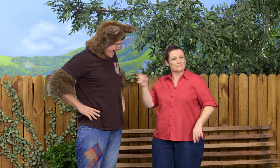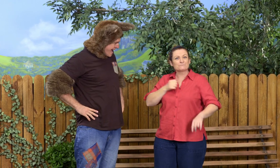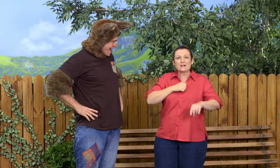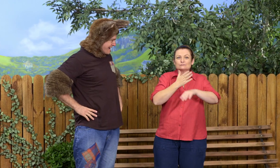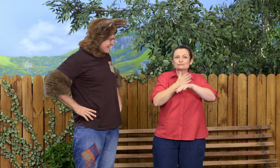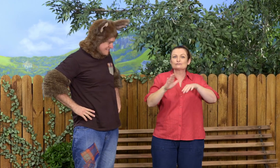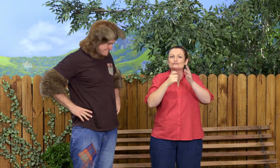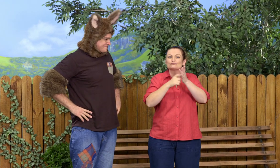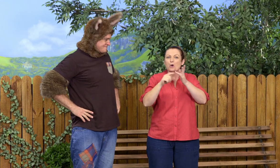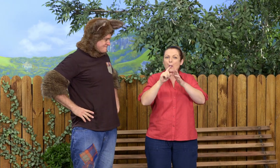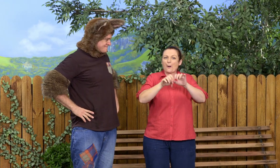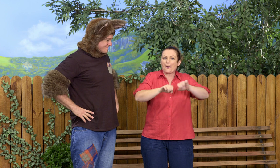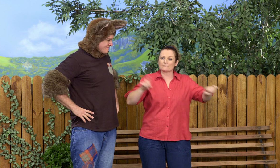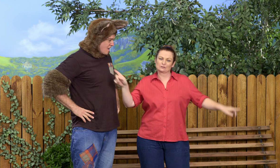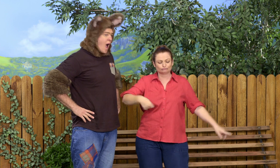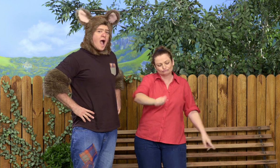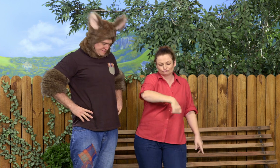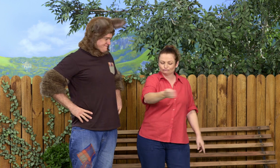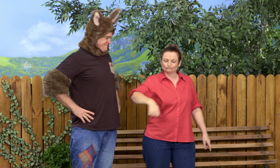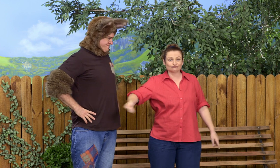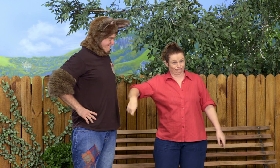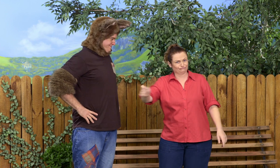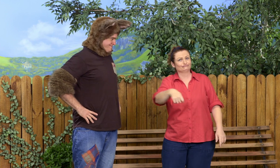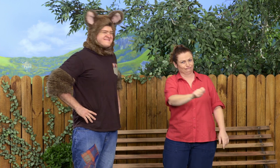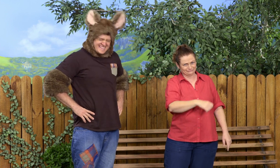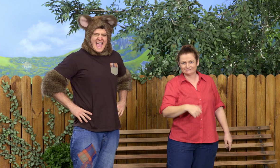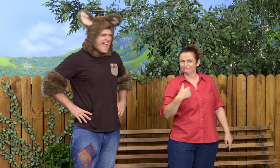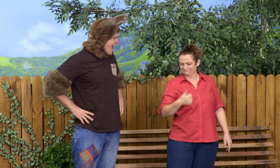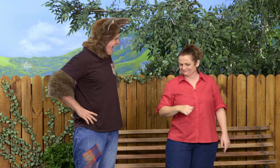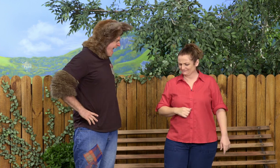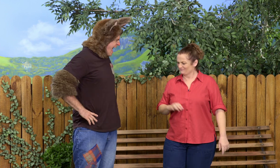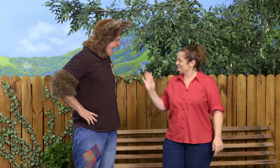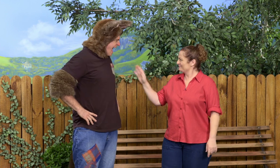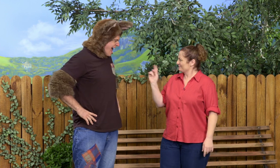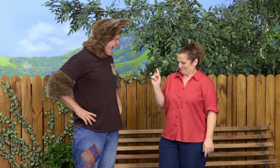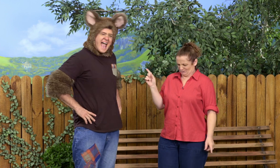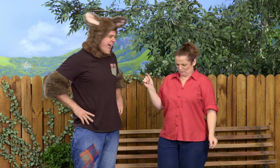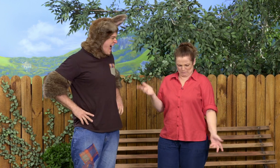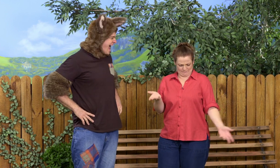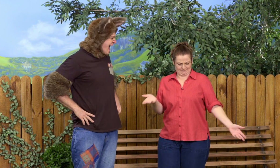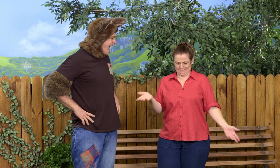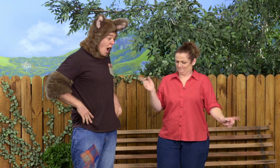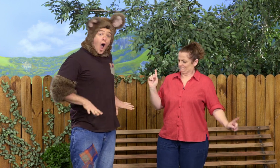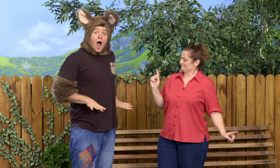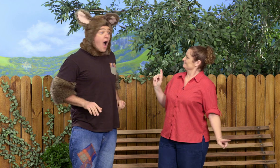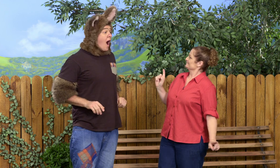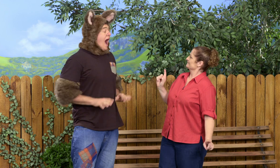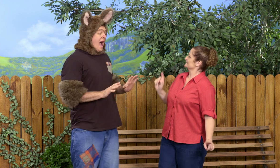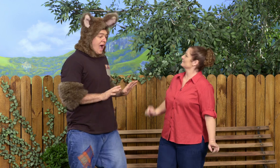Could everyone see what Possum was doing with his new rope? It made a pattern. But what exactly were you doing, Possum?